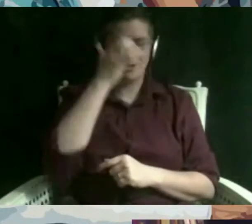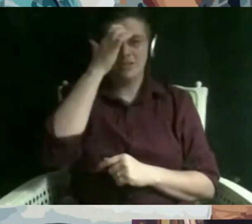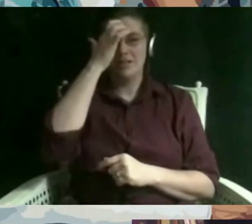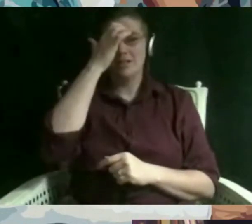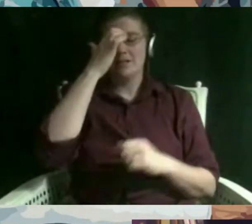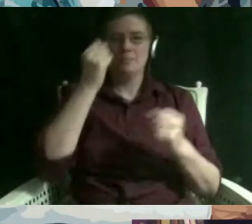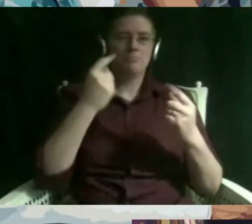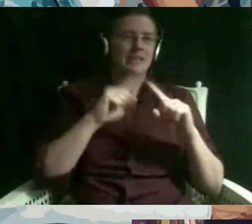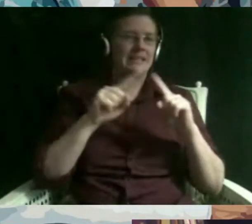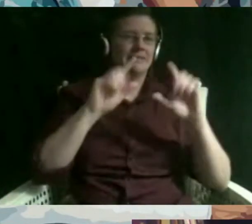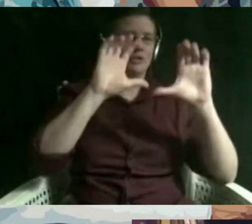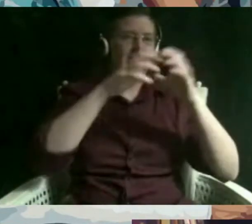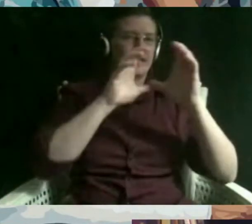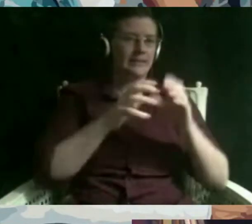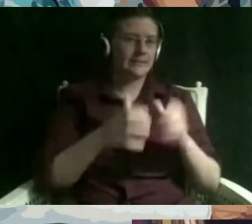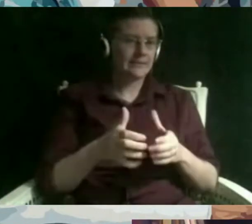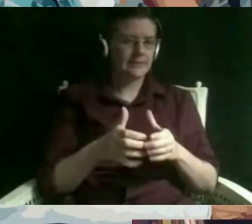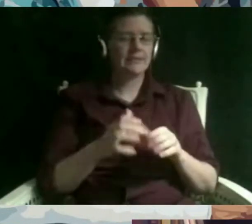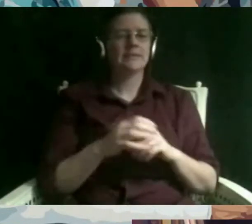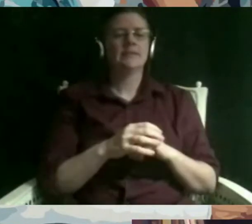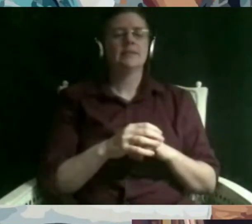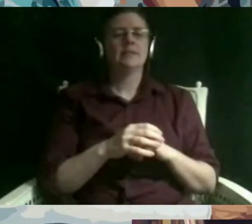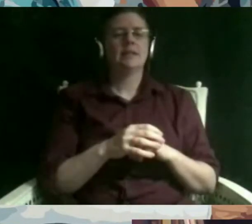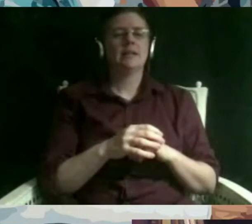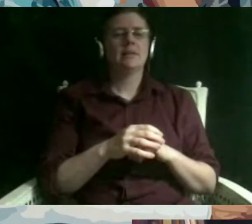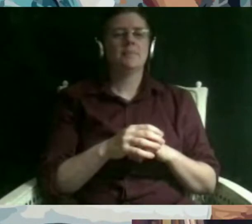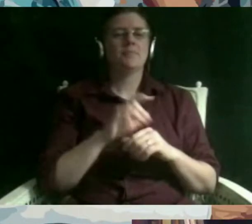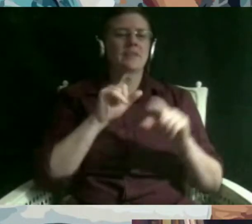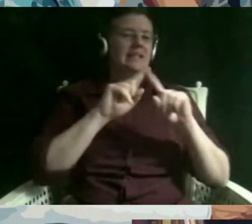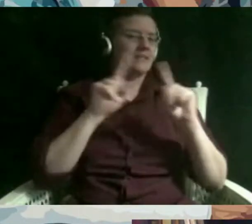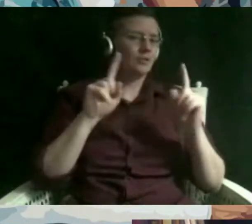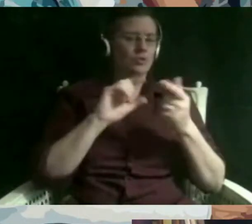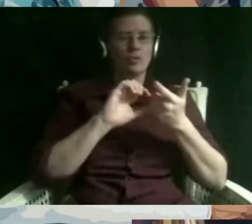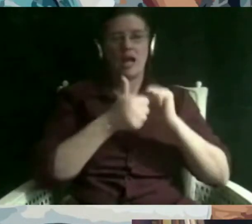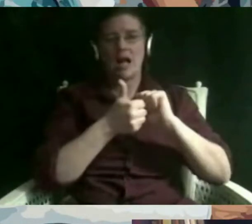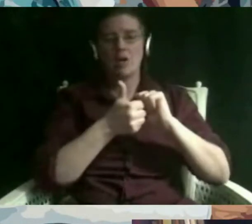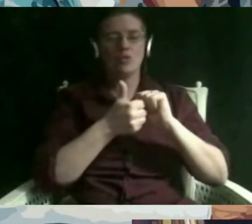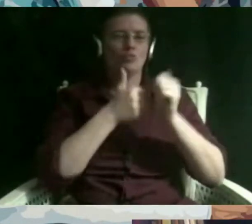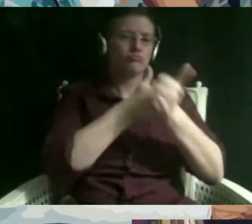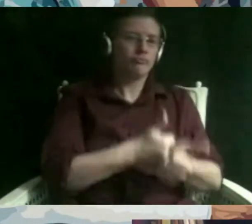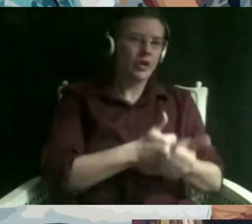judaism that differ in the extent to which people observe jewish law the differ they differ in the